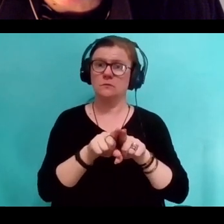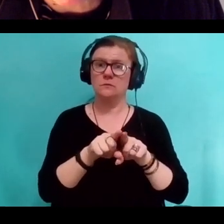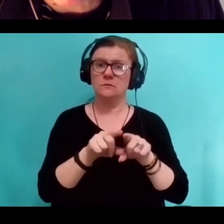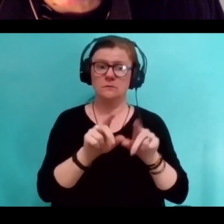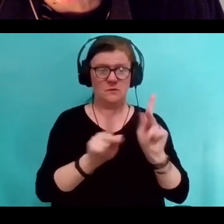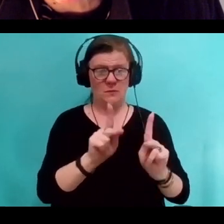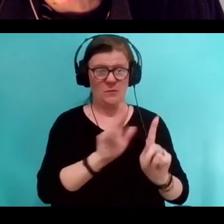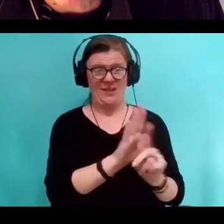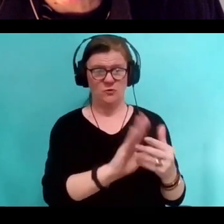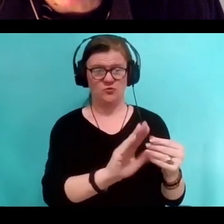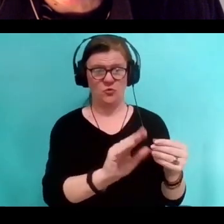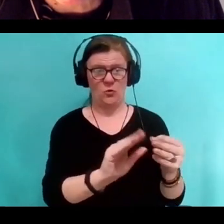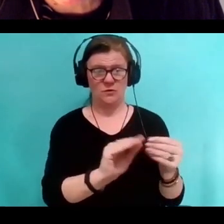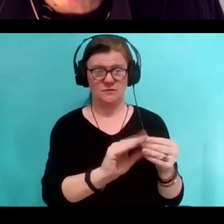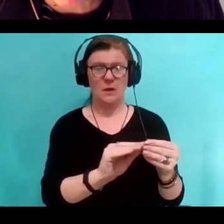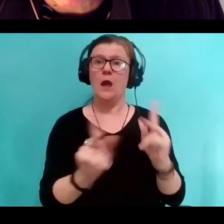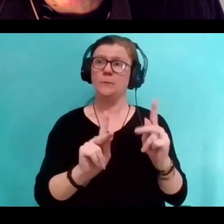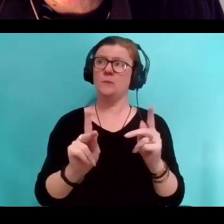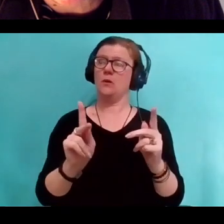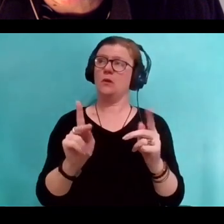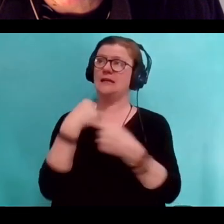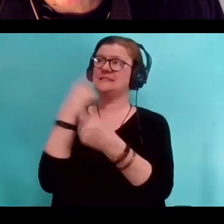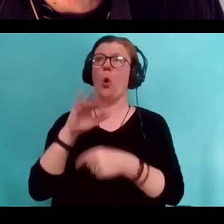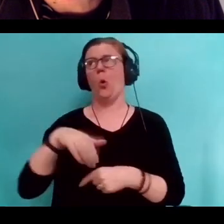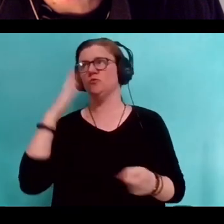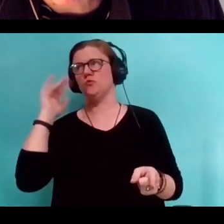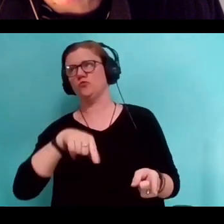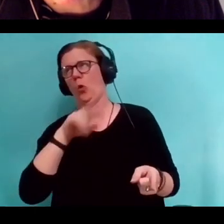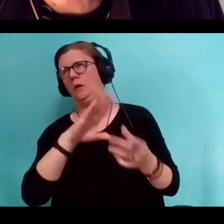that we tell ourselves, are told to us.